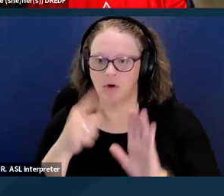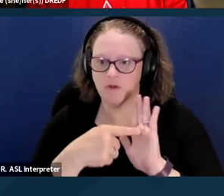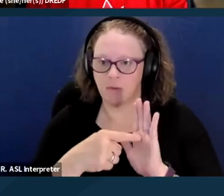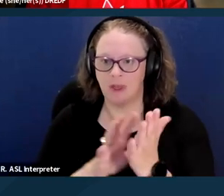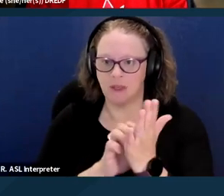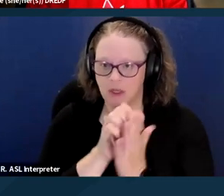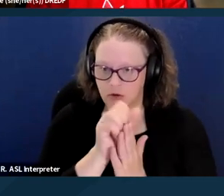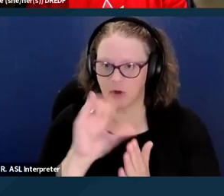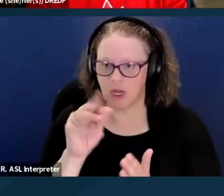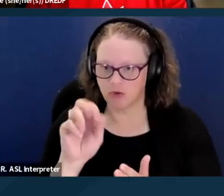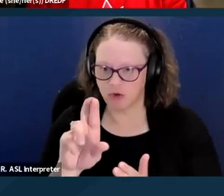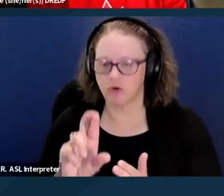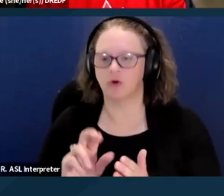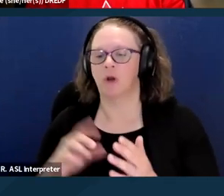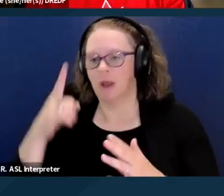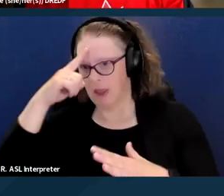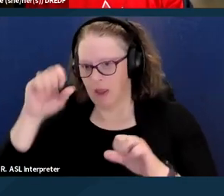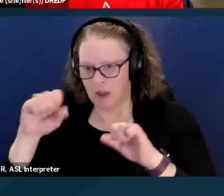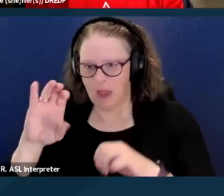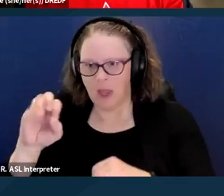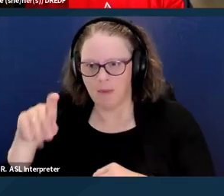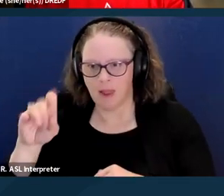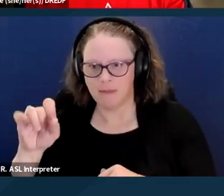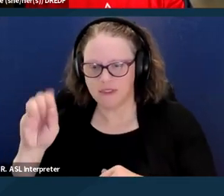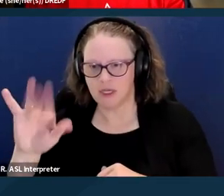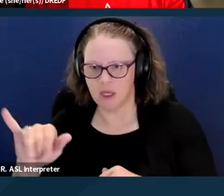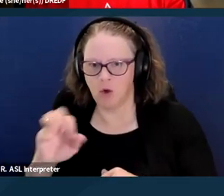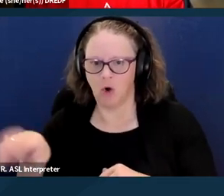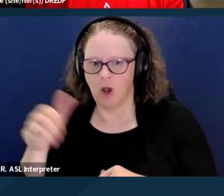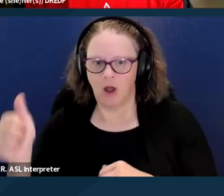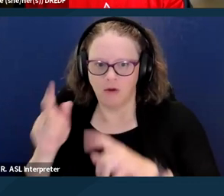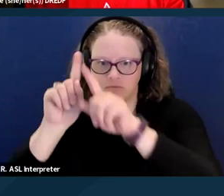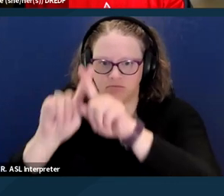are also another category. And finally, children and youth in foster care.